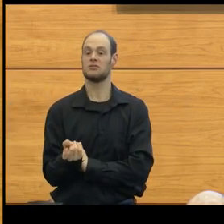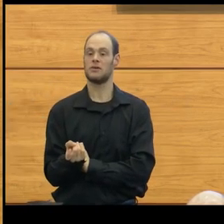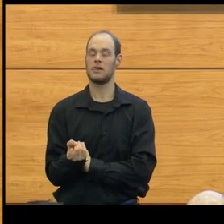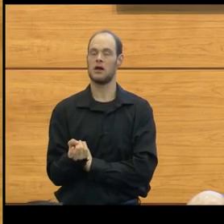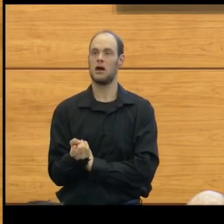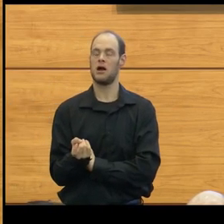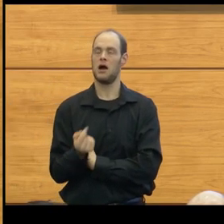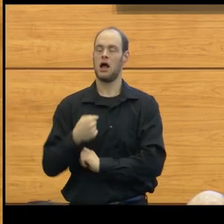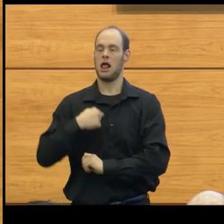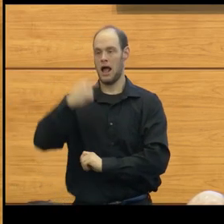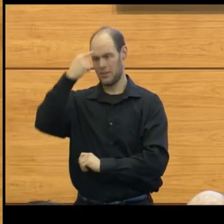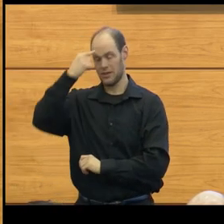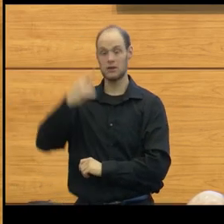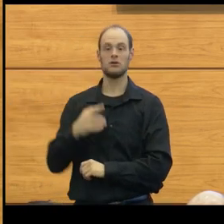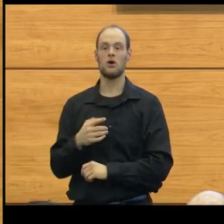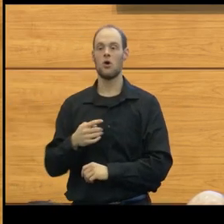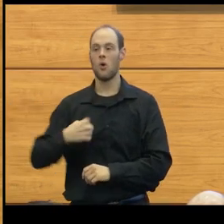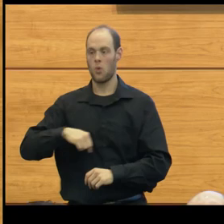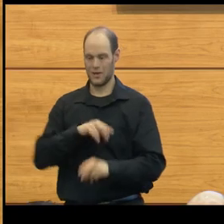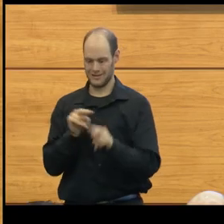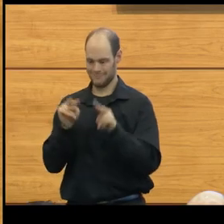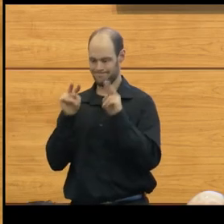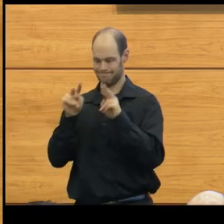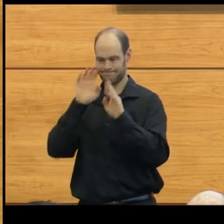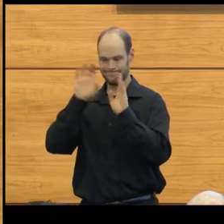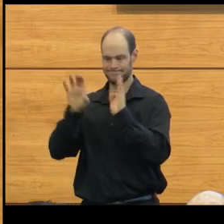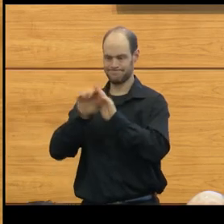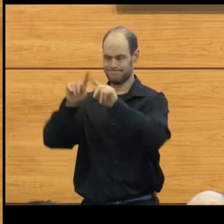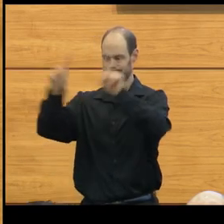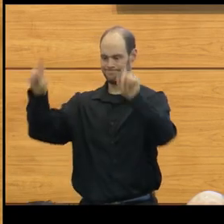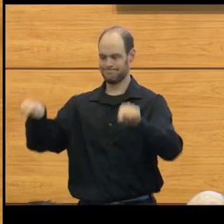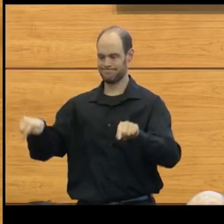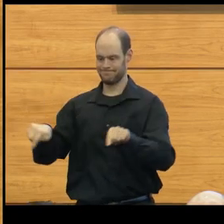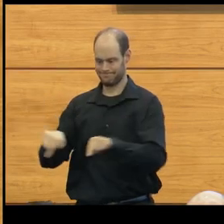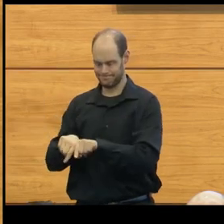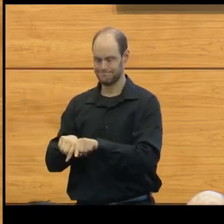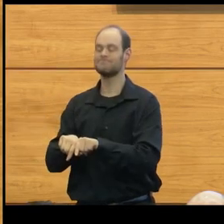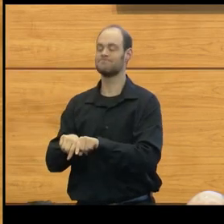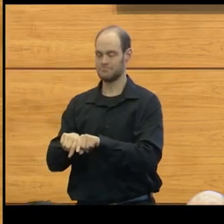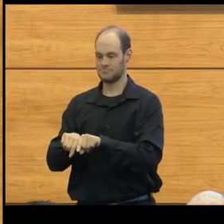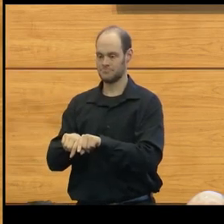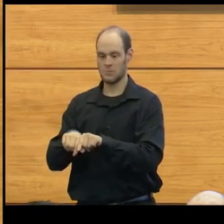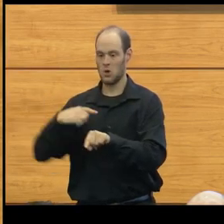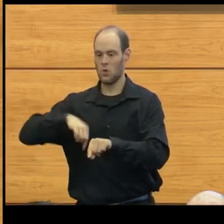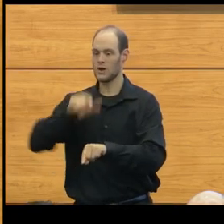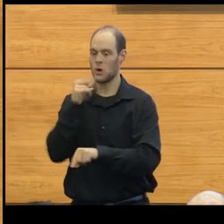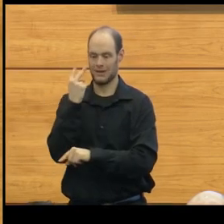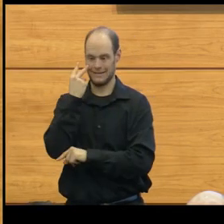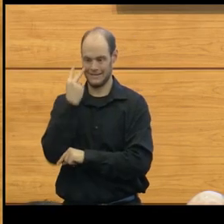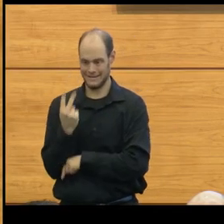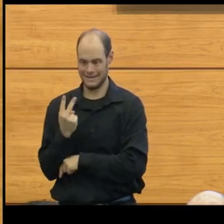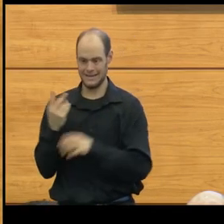I think because we look at things in imaging, what we don't really see is that